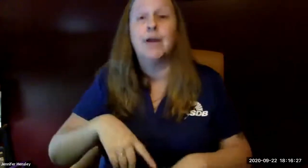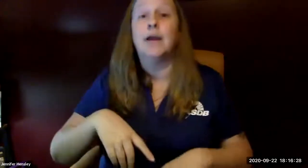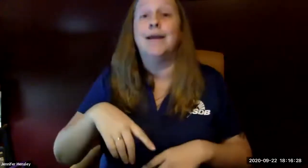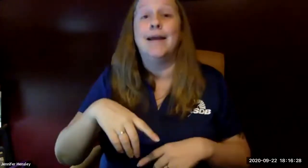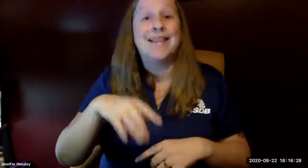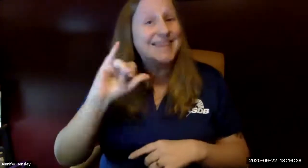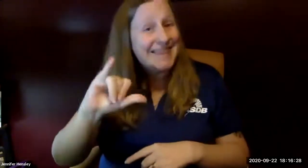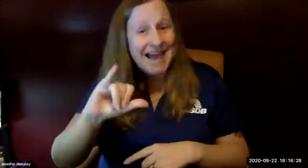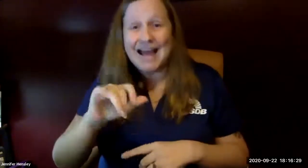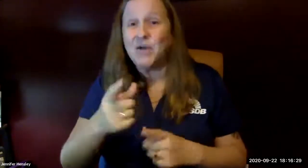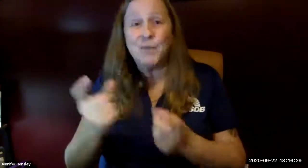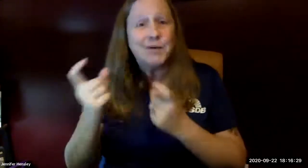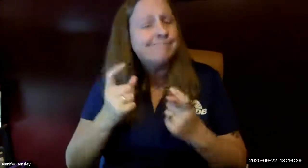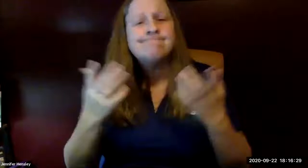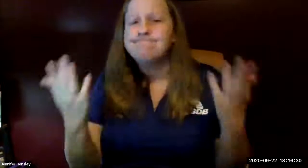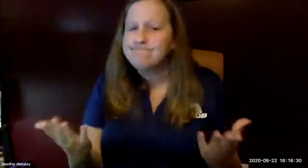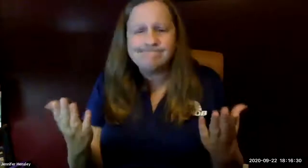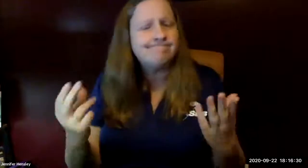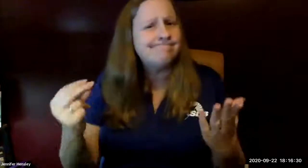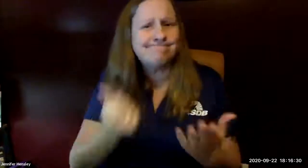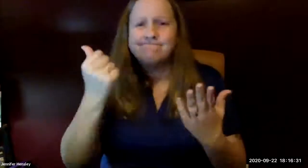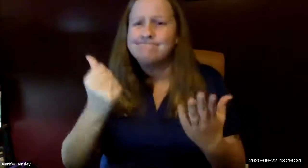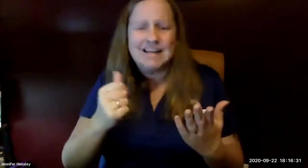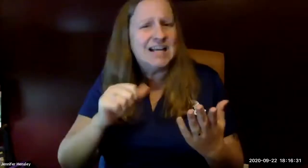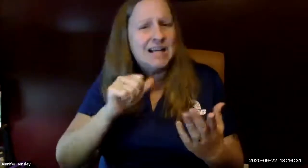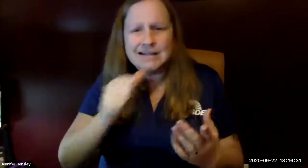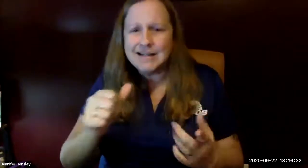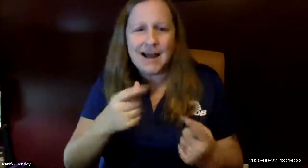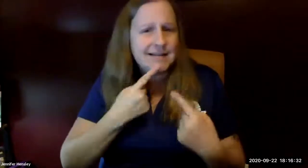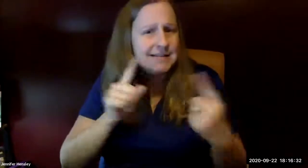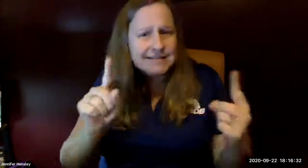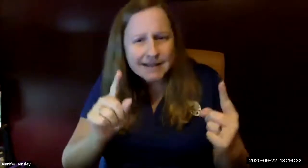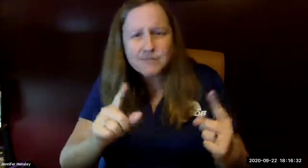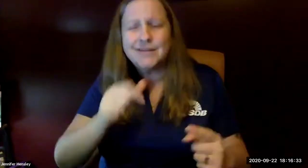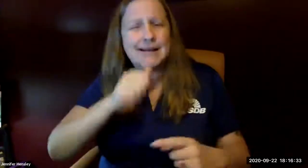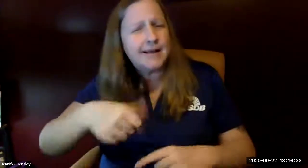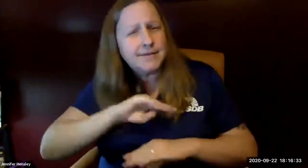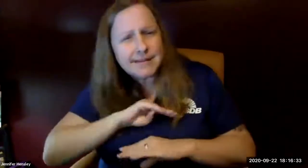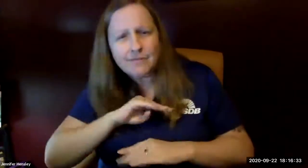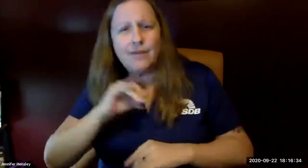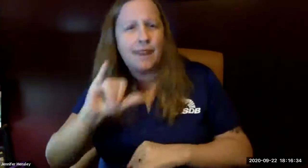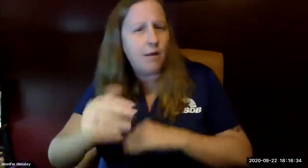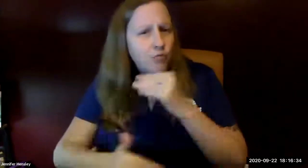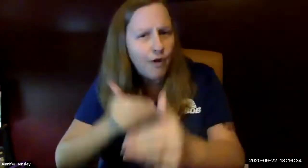and recruiting for a new principal